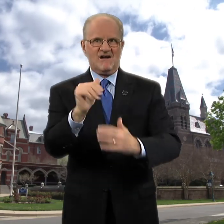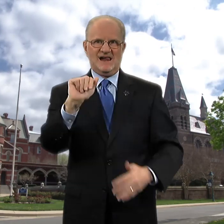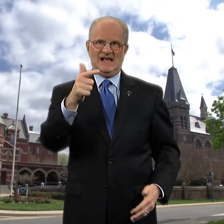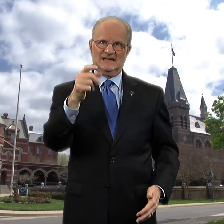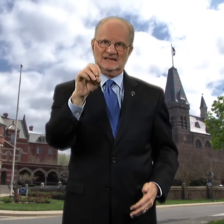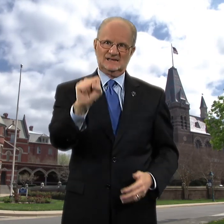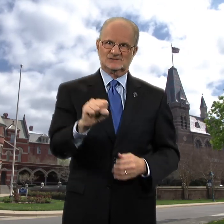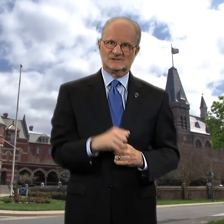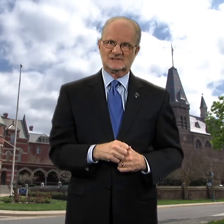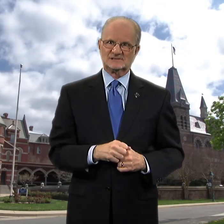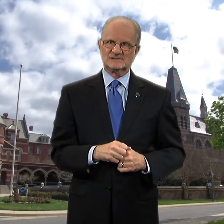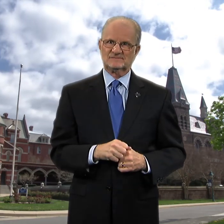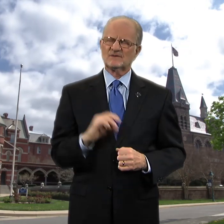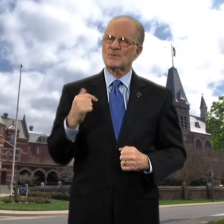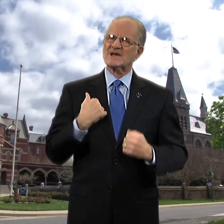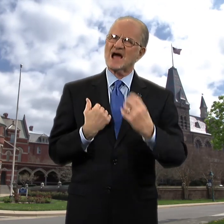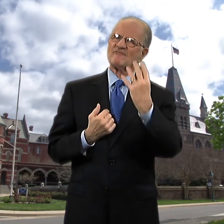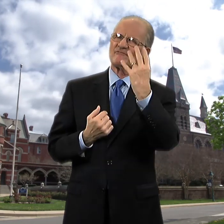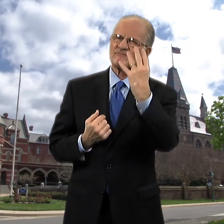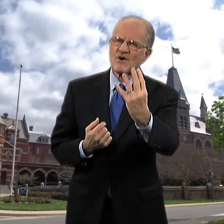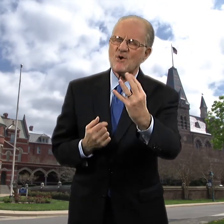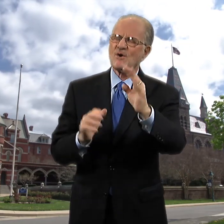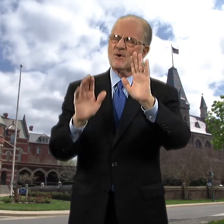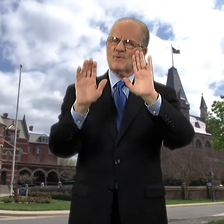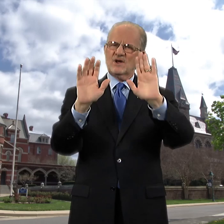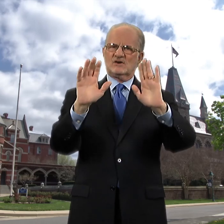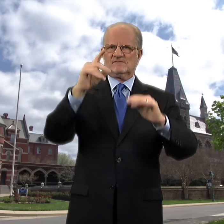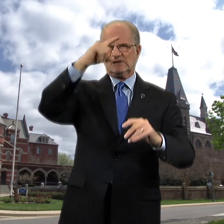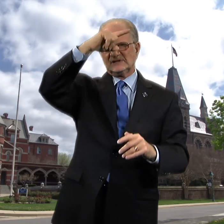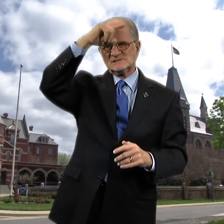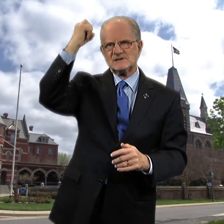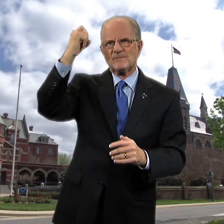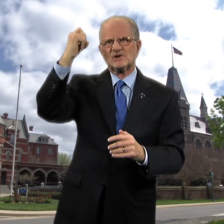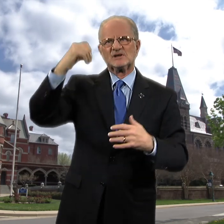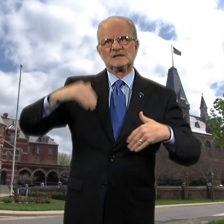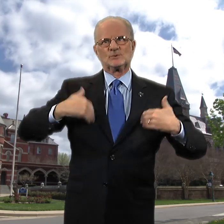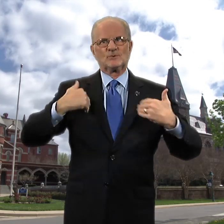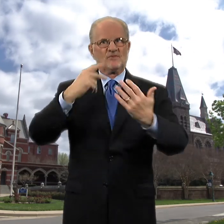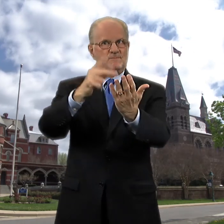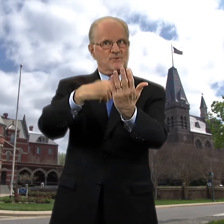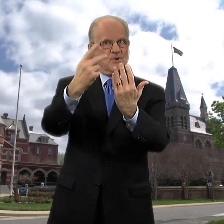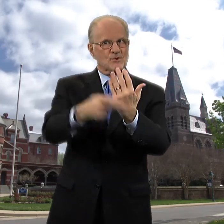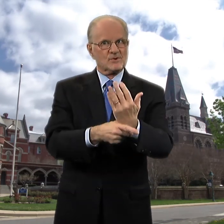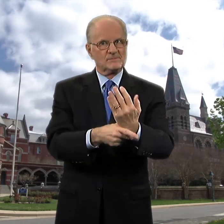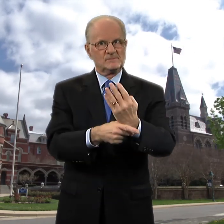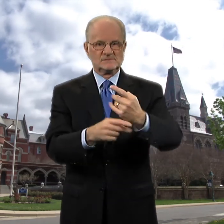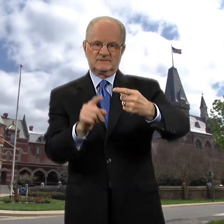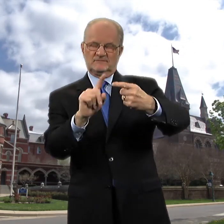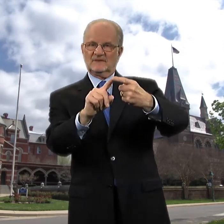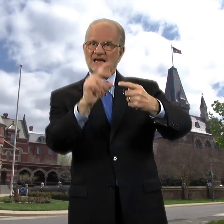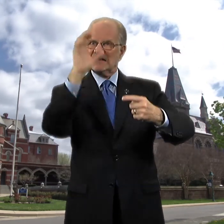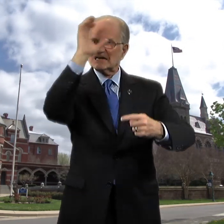We have four wonderful Summer Youth Programs: